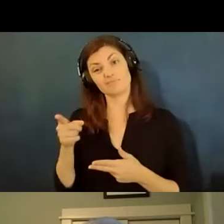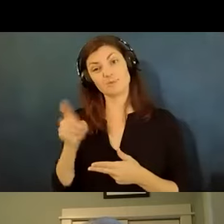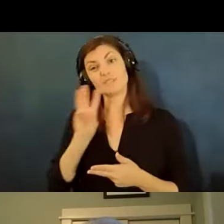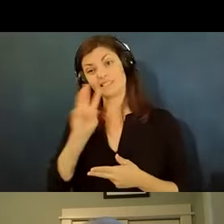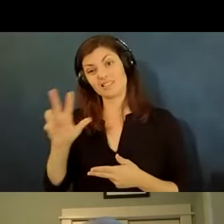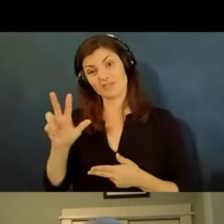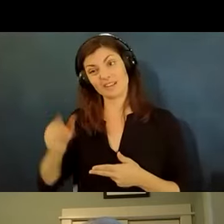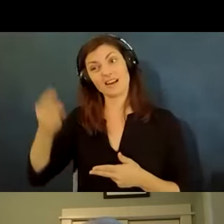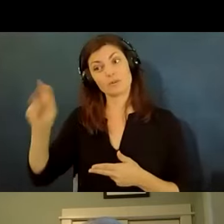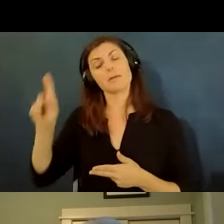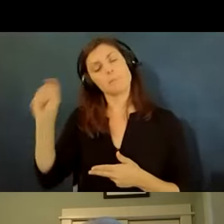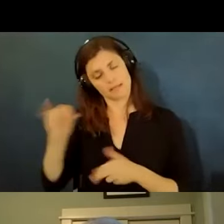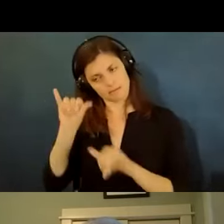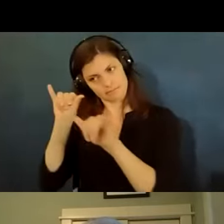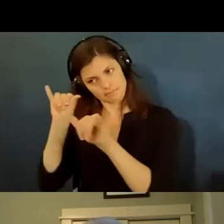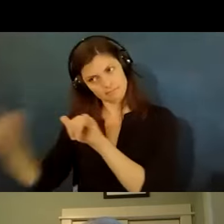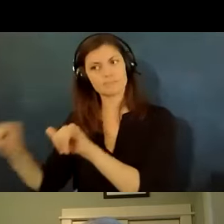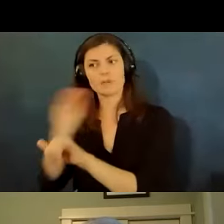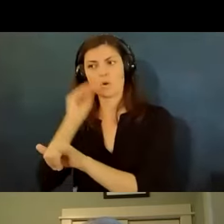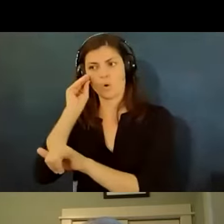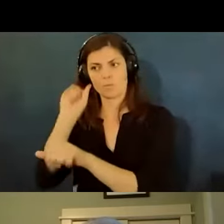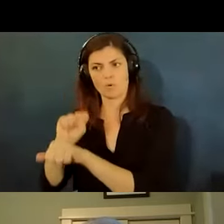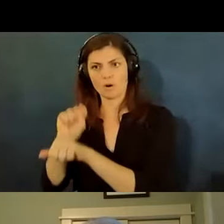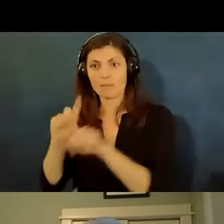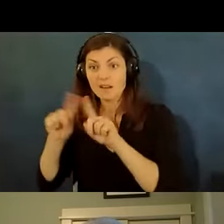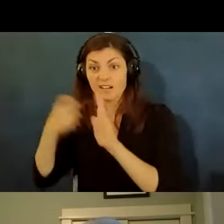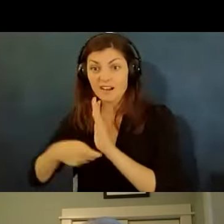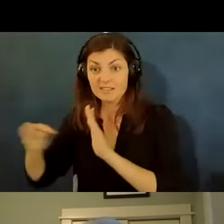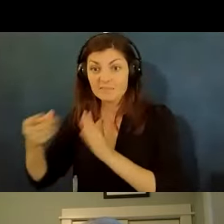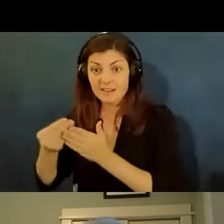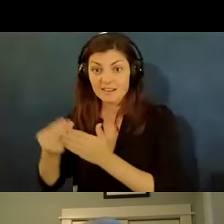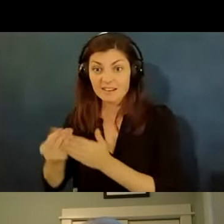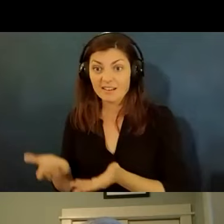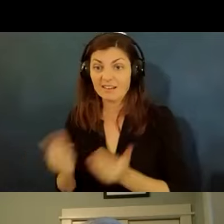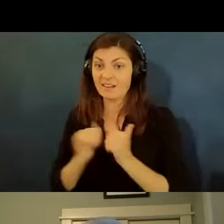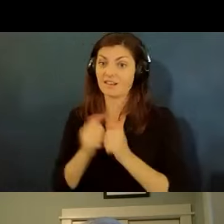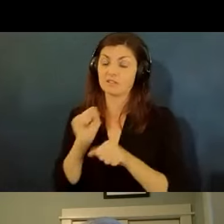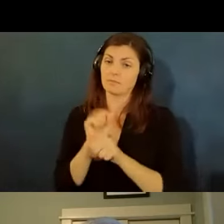they must go home to work at a cost to them how does an employee handle these kinds of demands